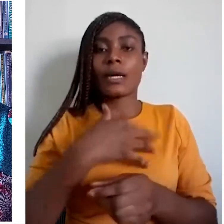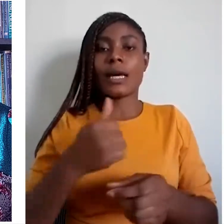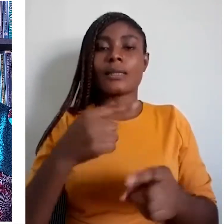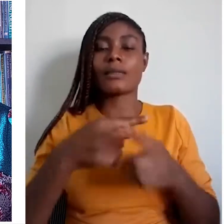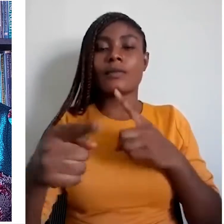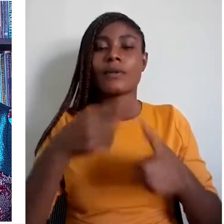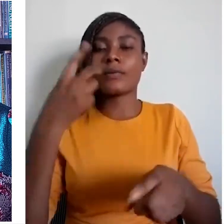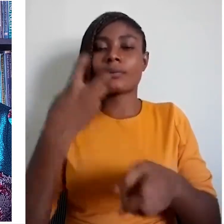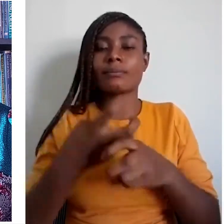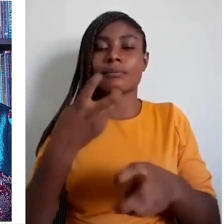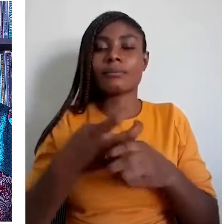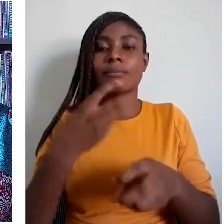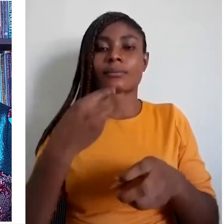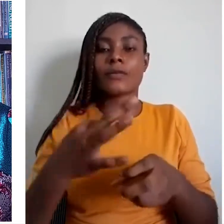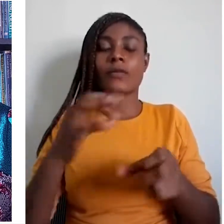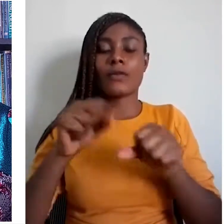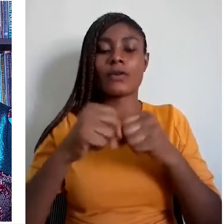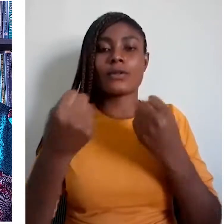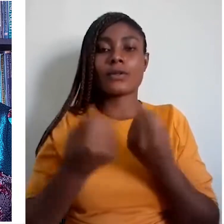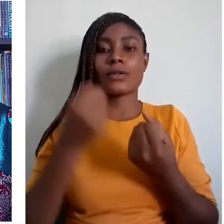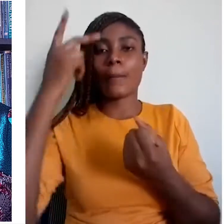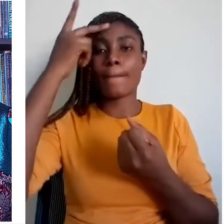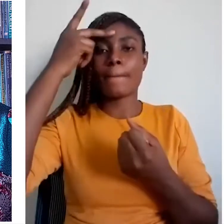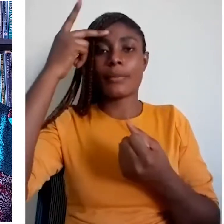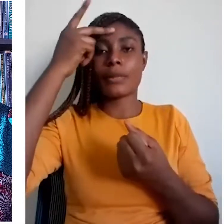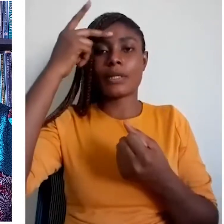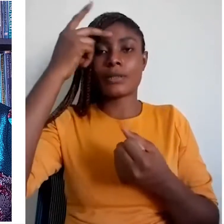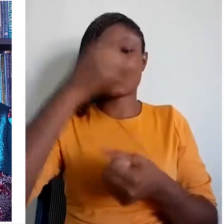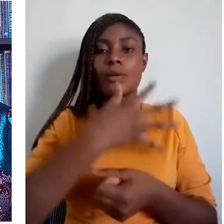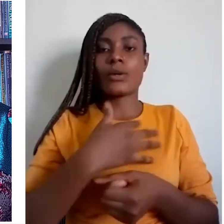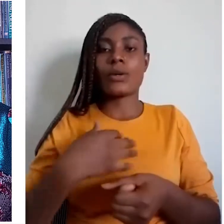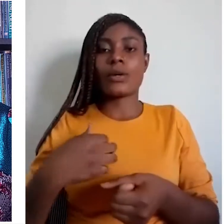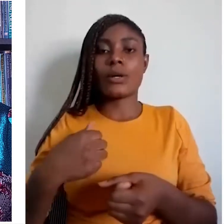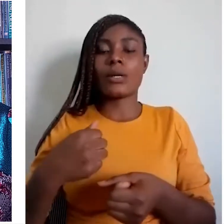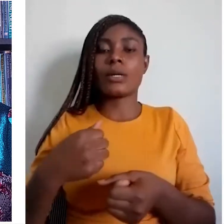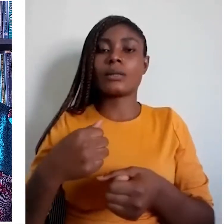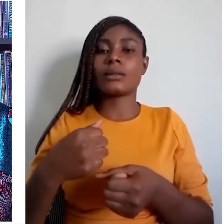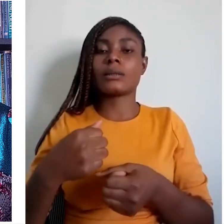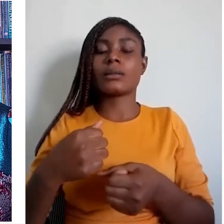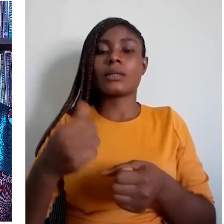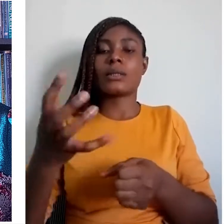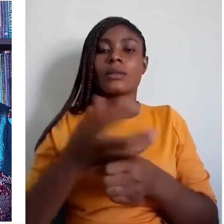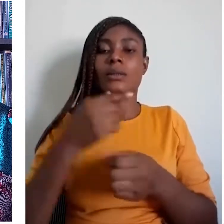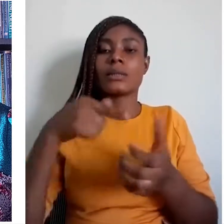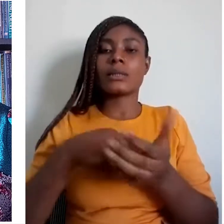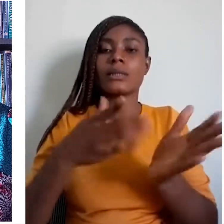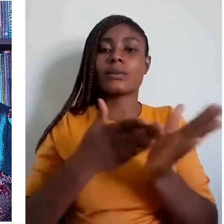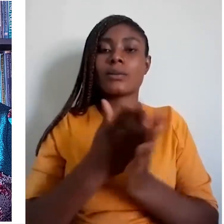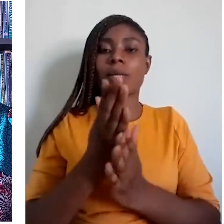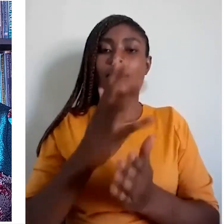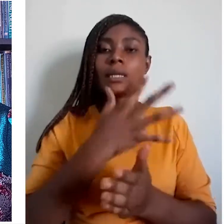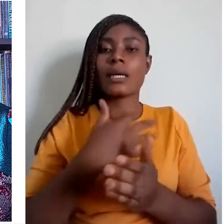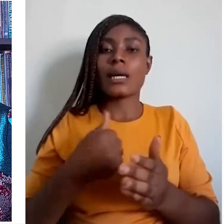of the sociopolitical and ecological realities erode these rights and render the efforts